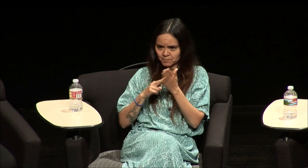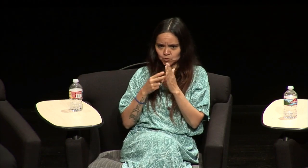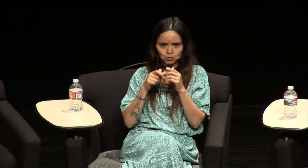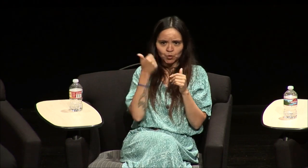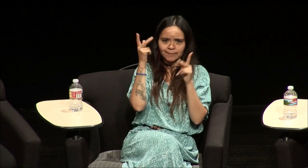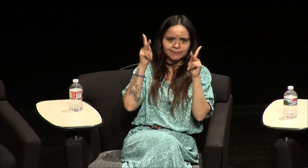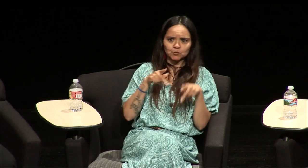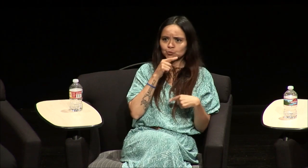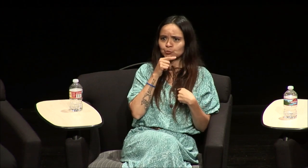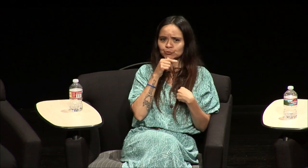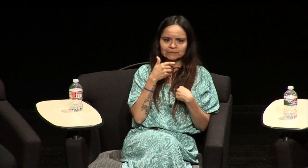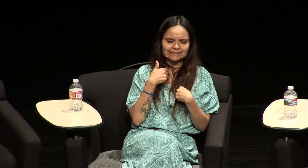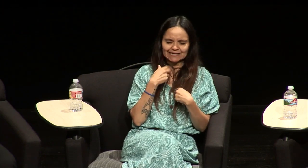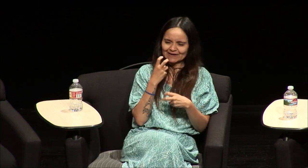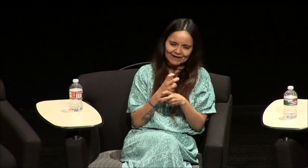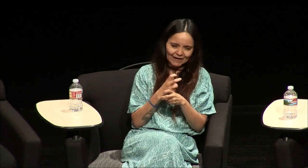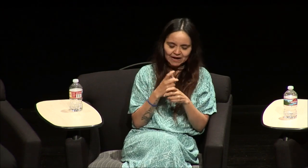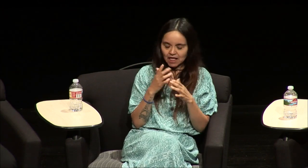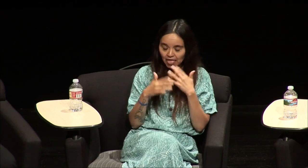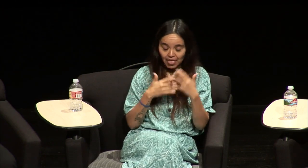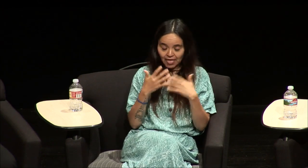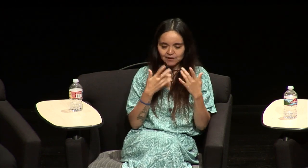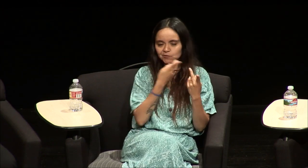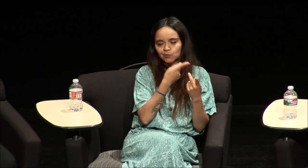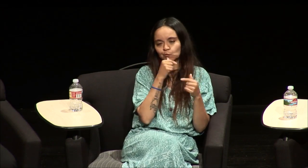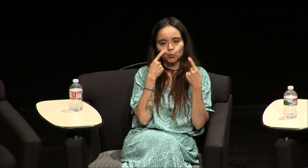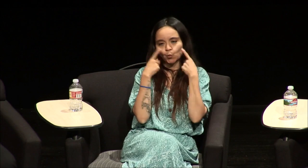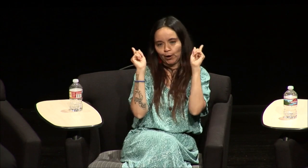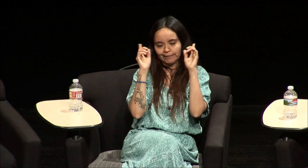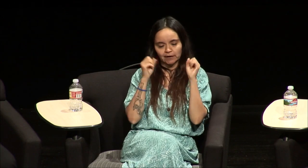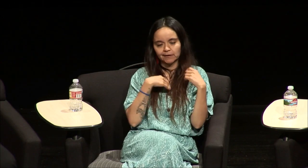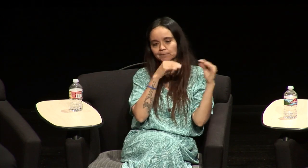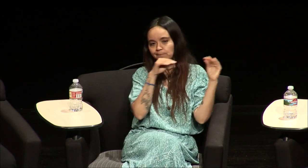was no Claudia I was open to you know anything that I was exposed to and and